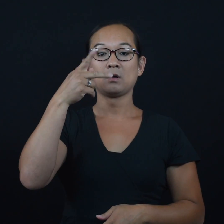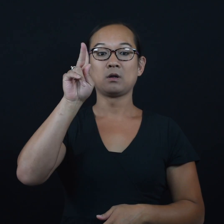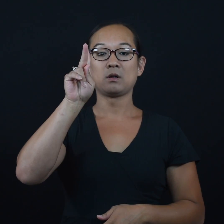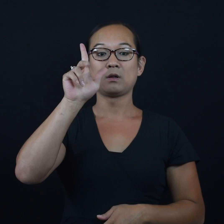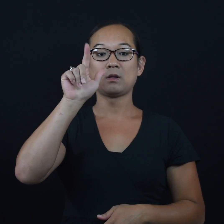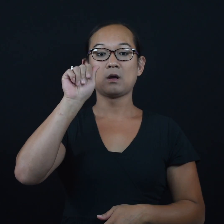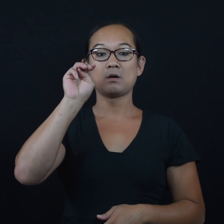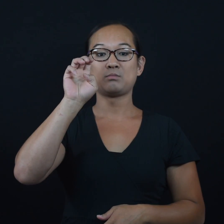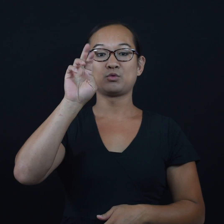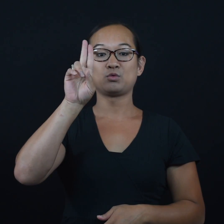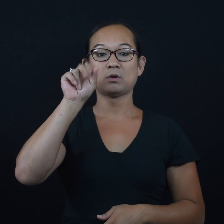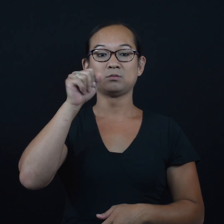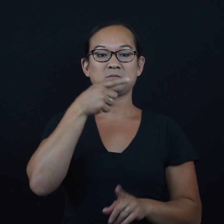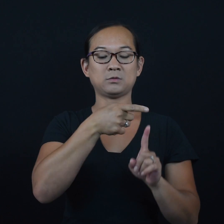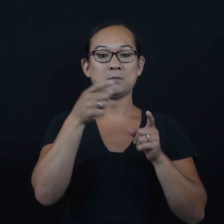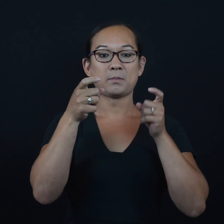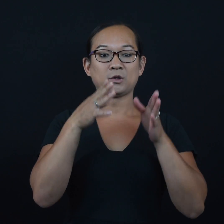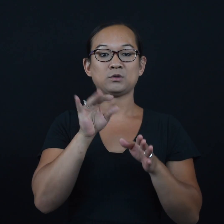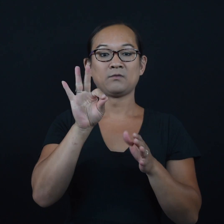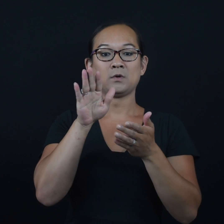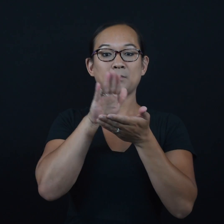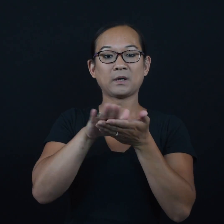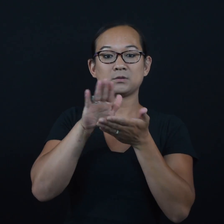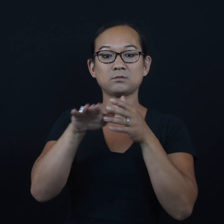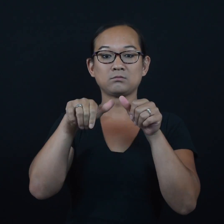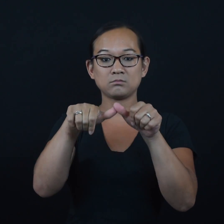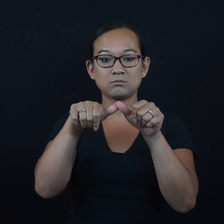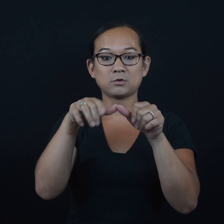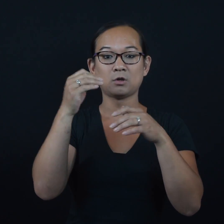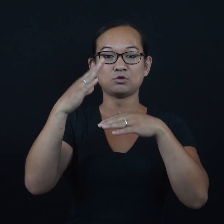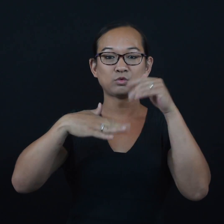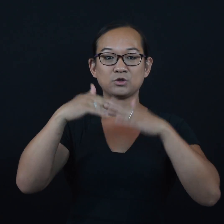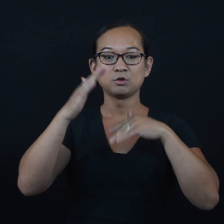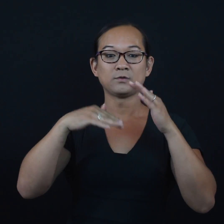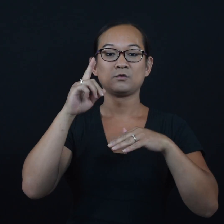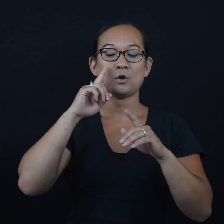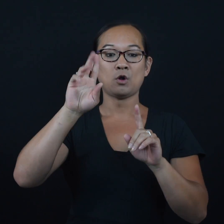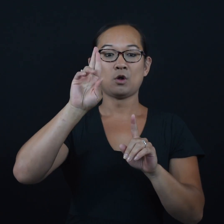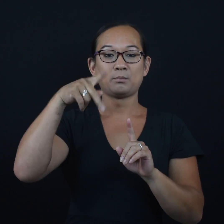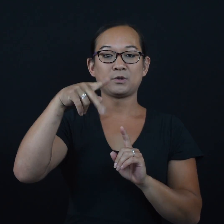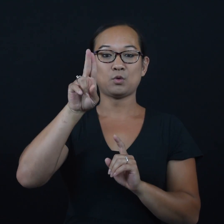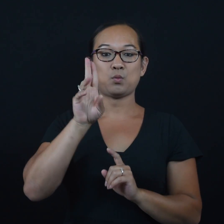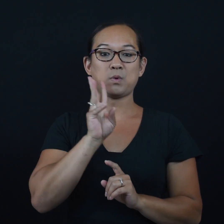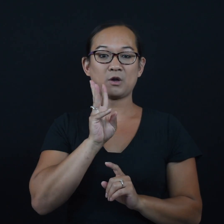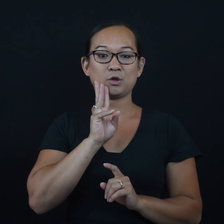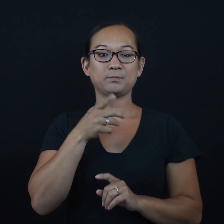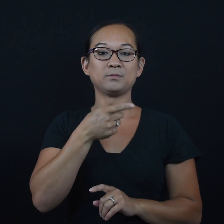Doug Klamerus, manager of maintenance and construction for RPU water, said they